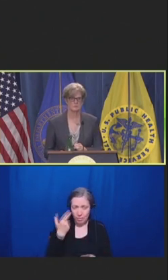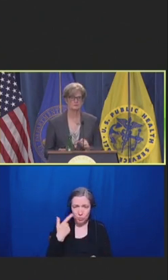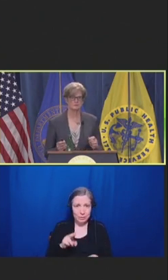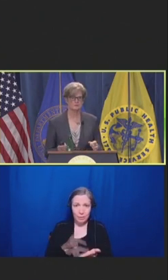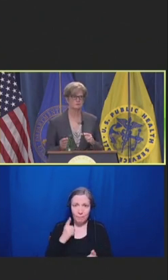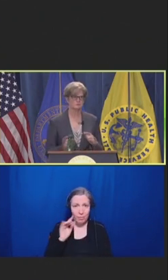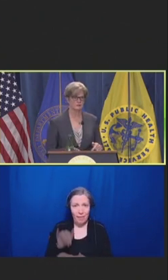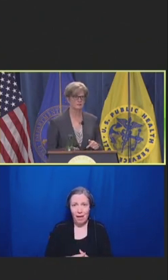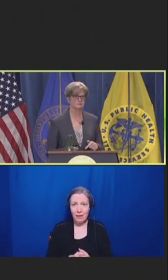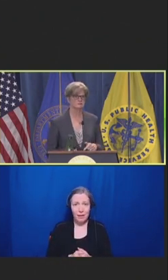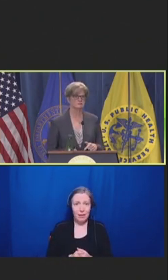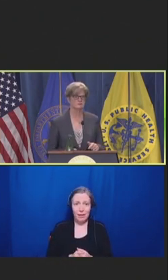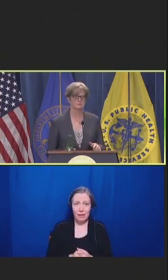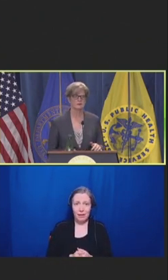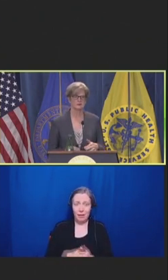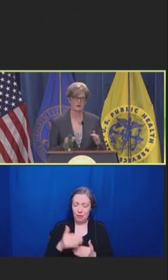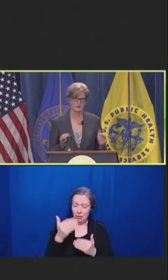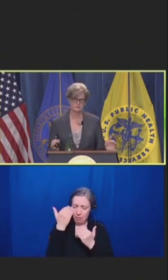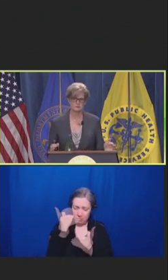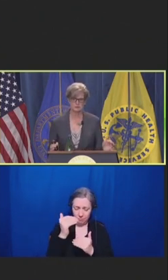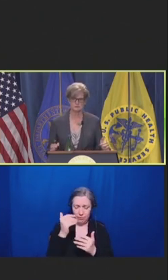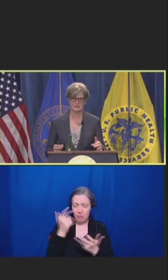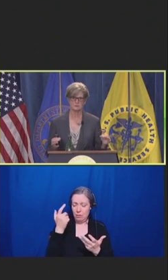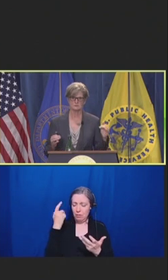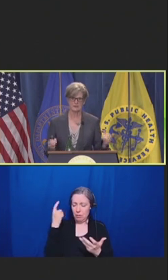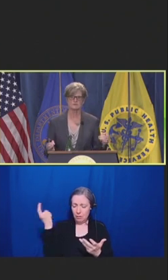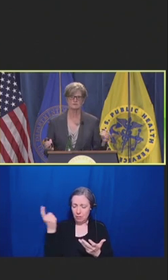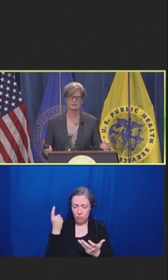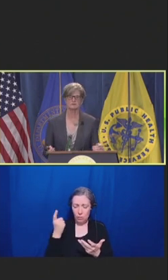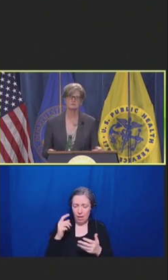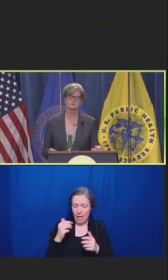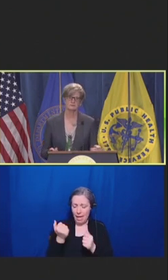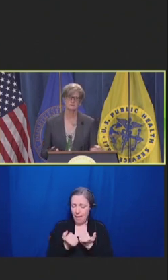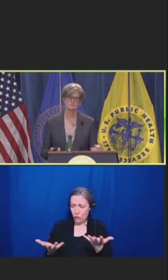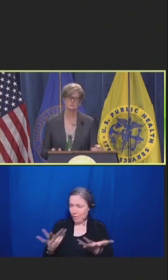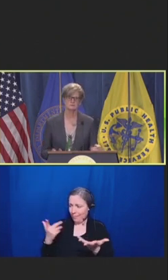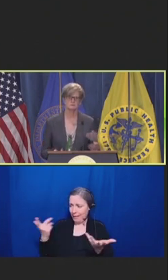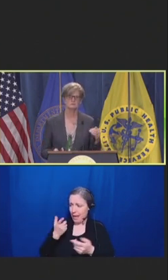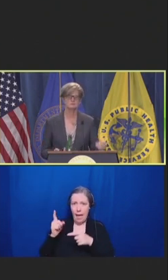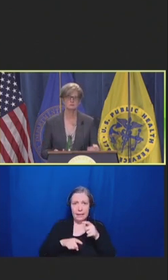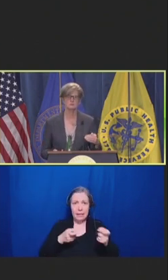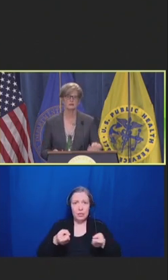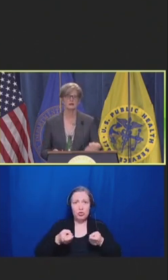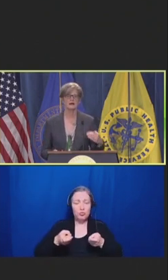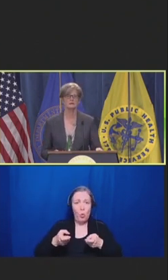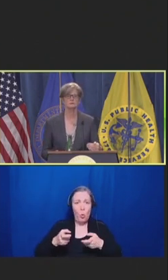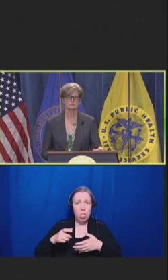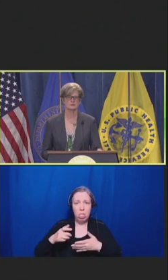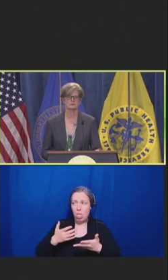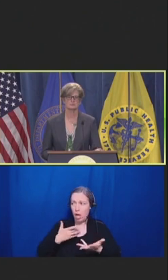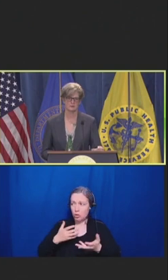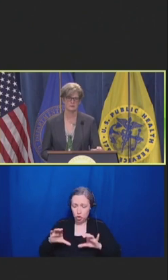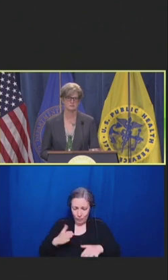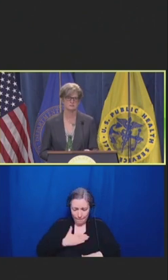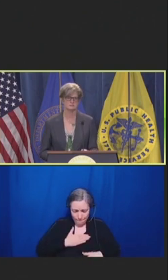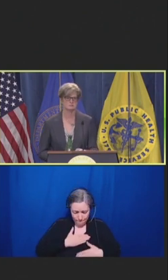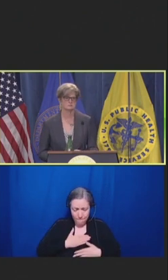To be constrained by the construct outside of my influence from doing what I know is right for my patients.